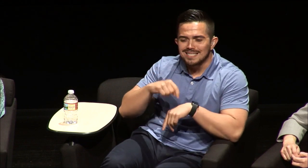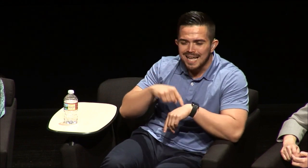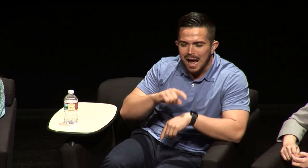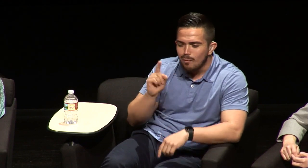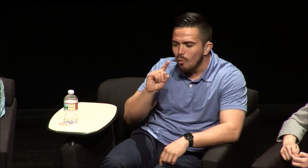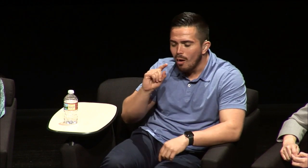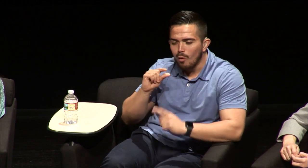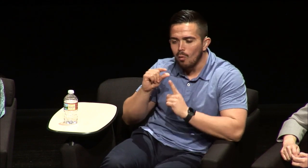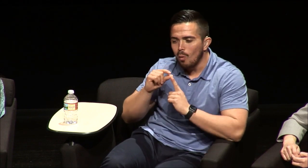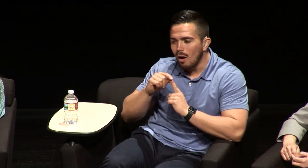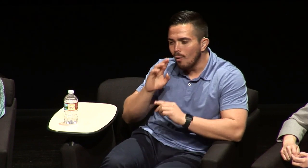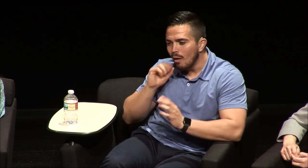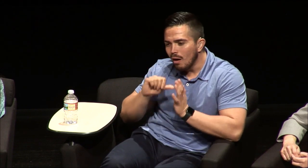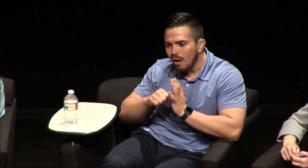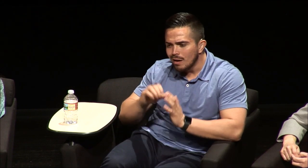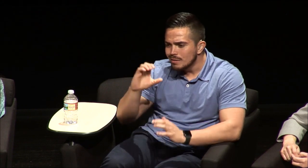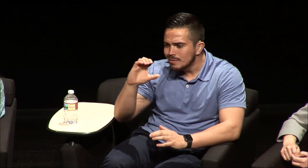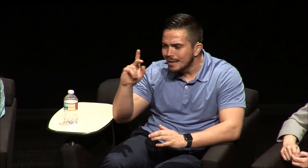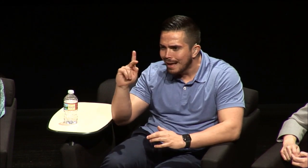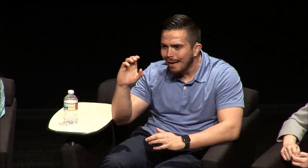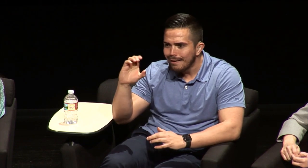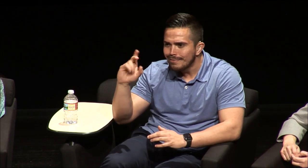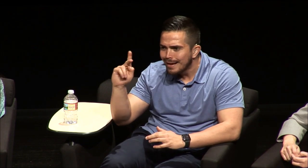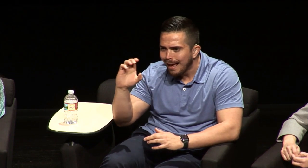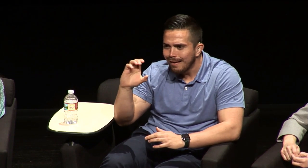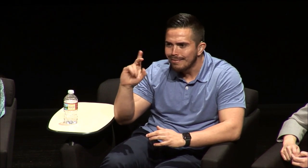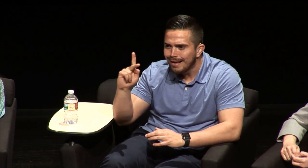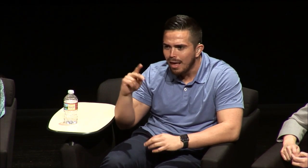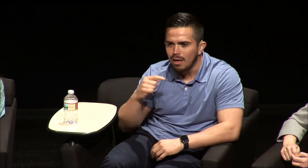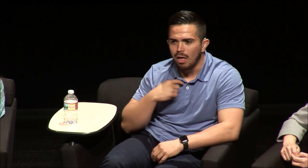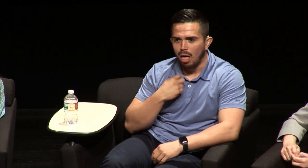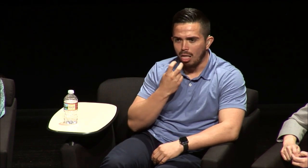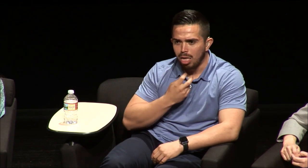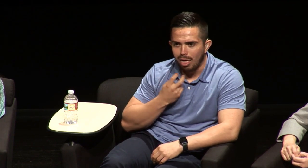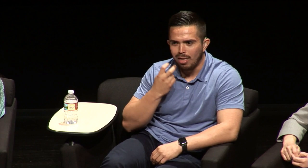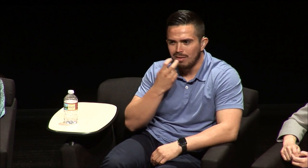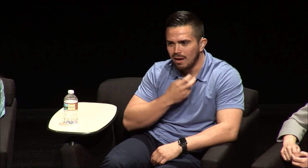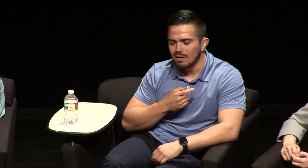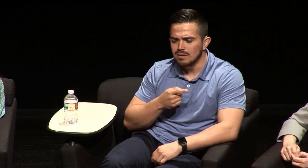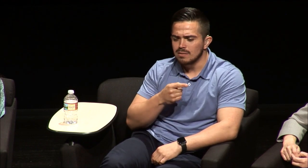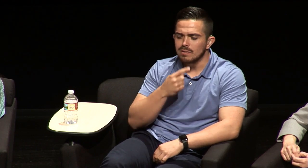it was to the point in time where words you know I'd have to work on CK CK CK